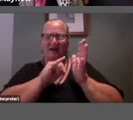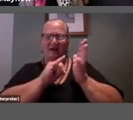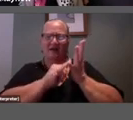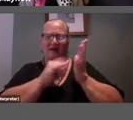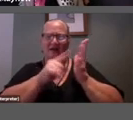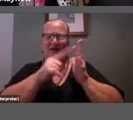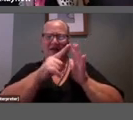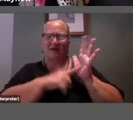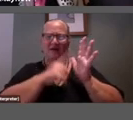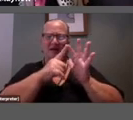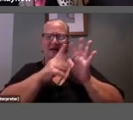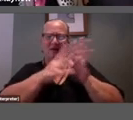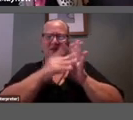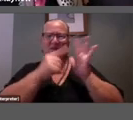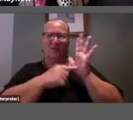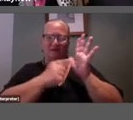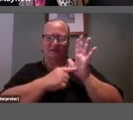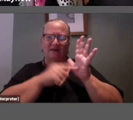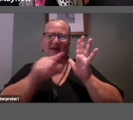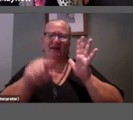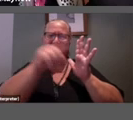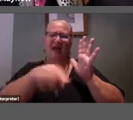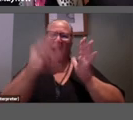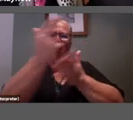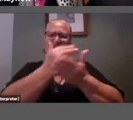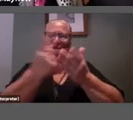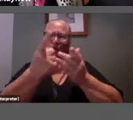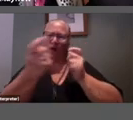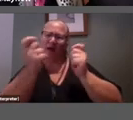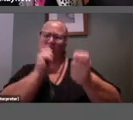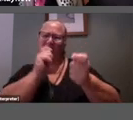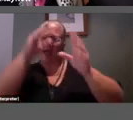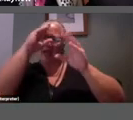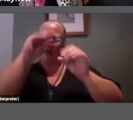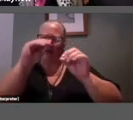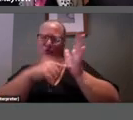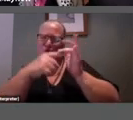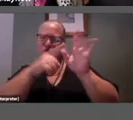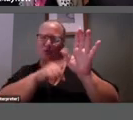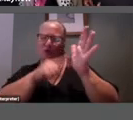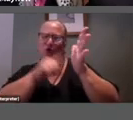favorite Emily Floyd, an artist who turns educational toys into beautiful and